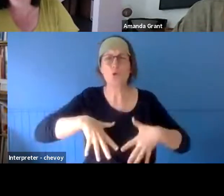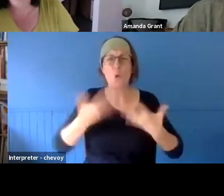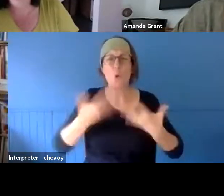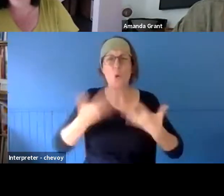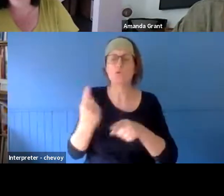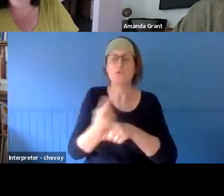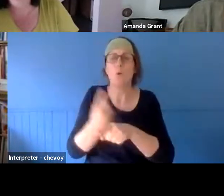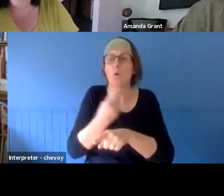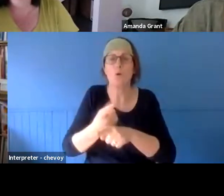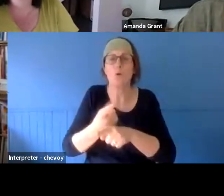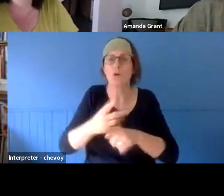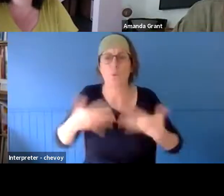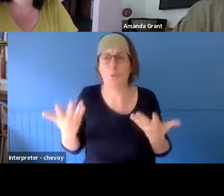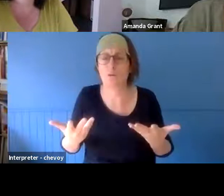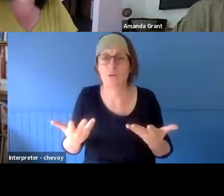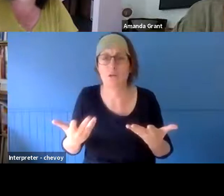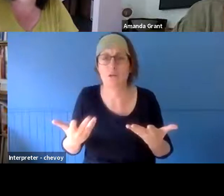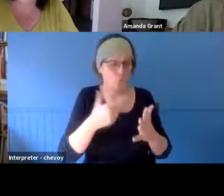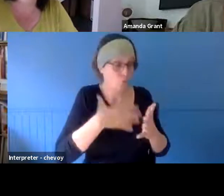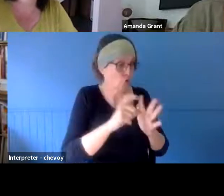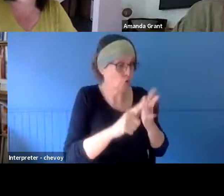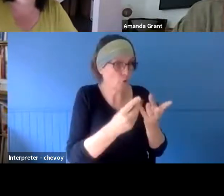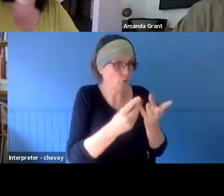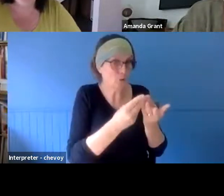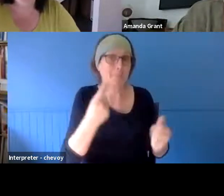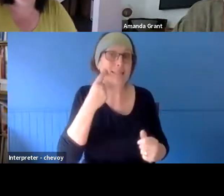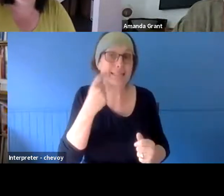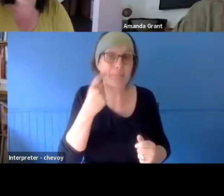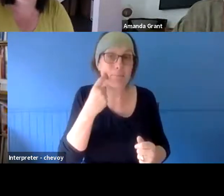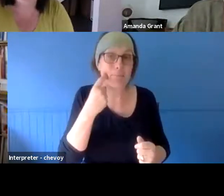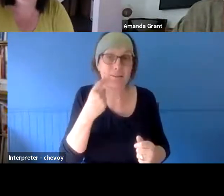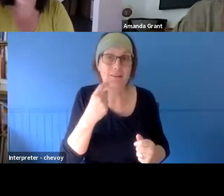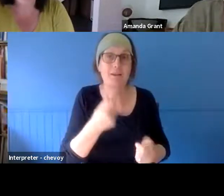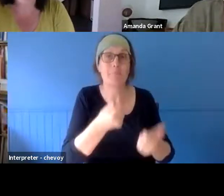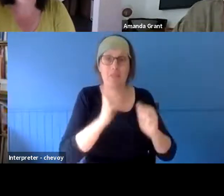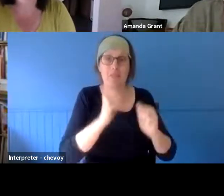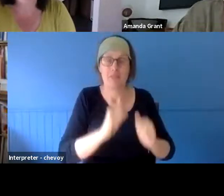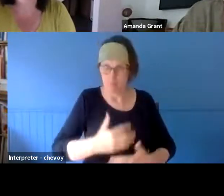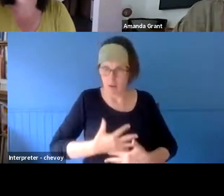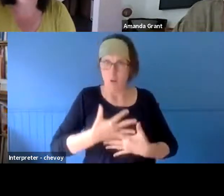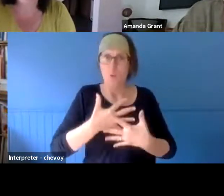something very simple can happen and, in that, you can engage in conversations with other people if you're in a workshop, or not, so